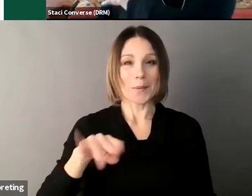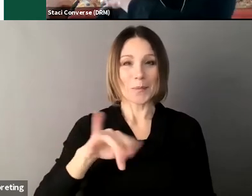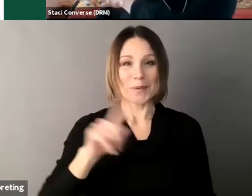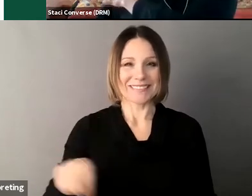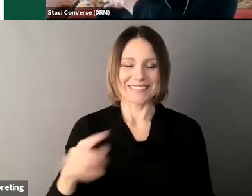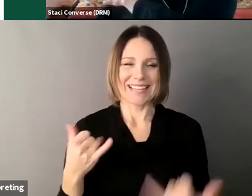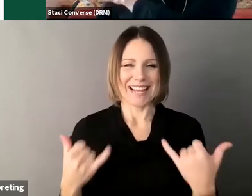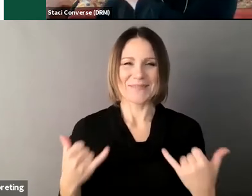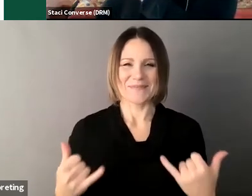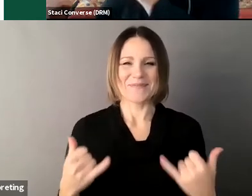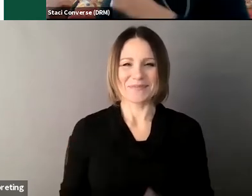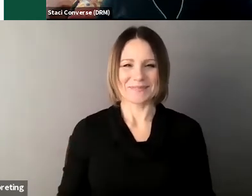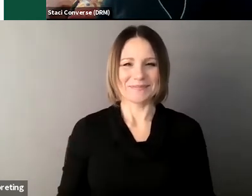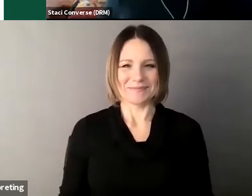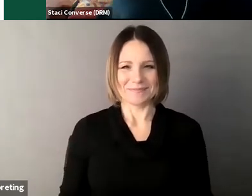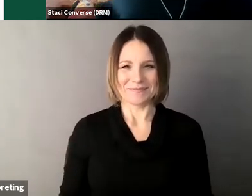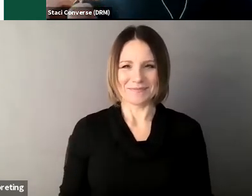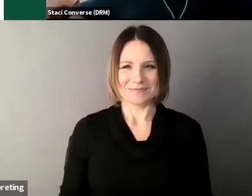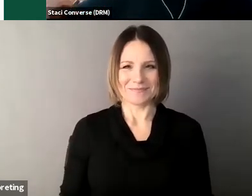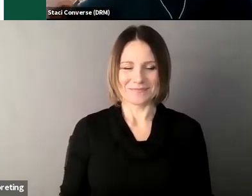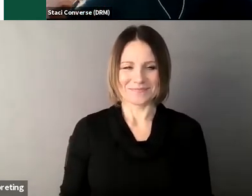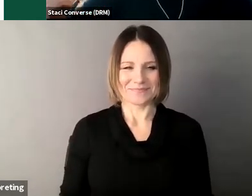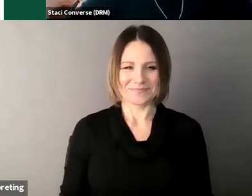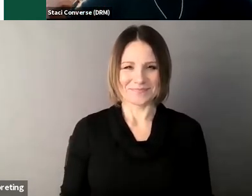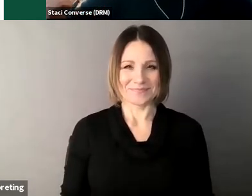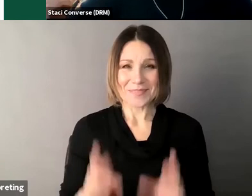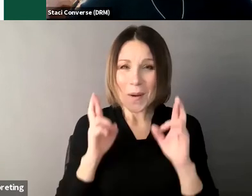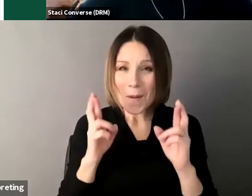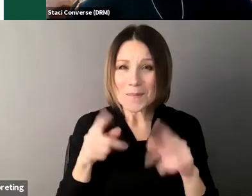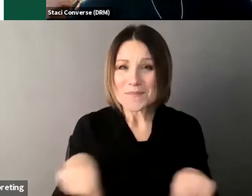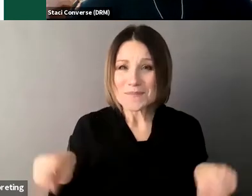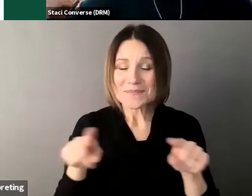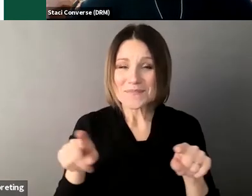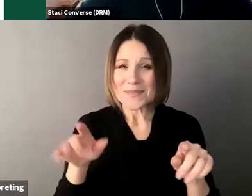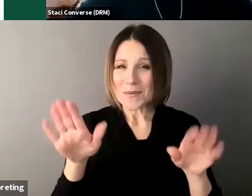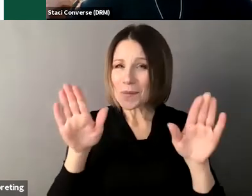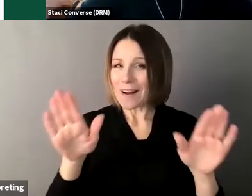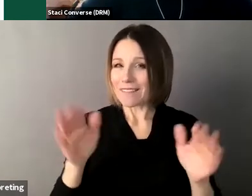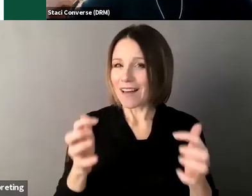I hope this fantastic audience knows the answers for this pop quiz